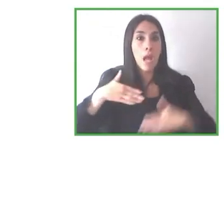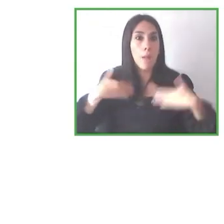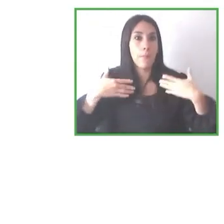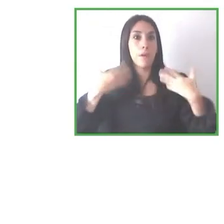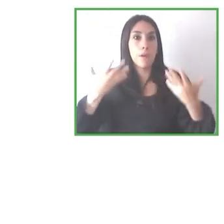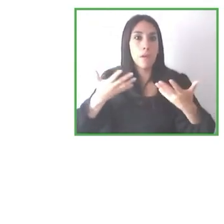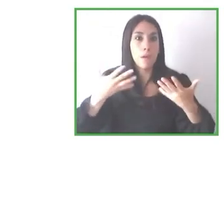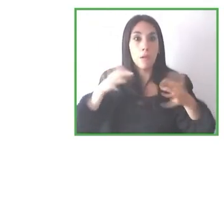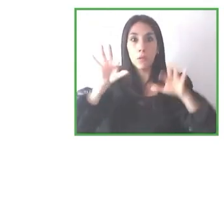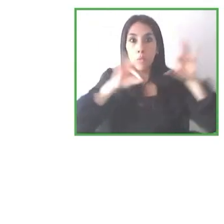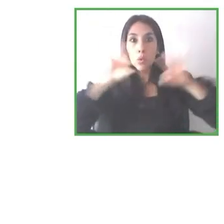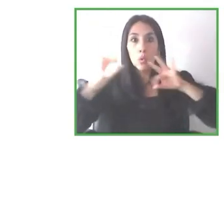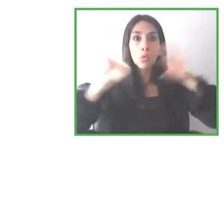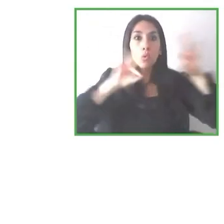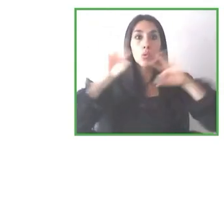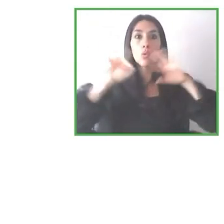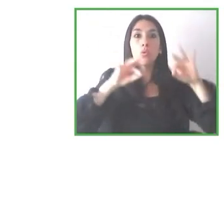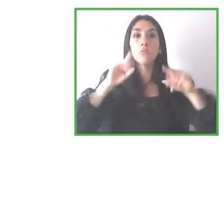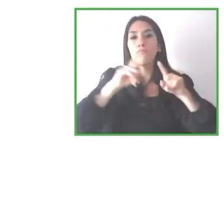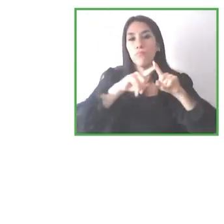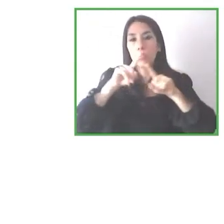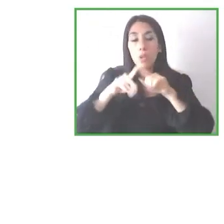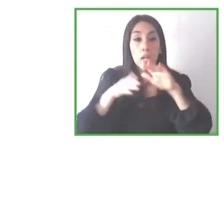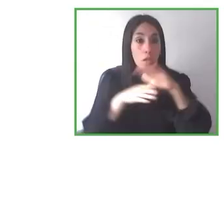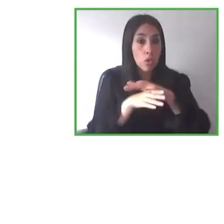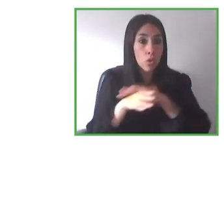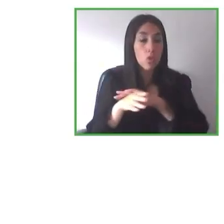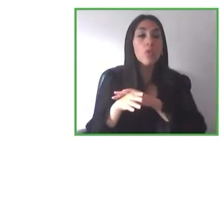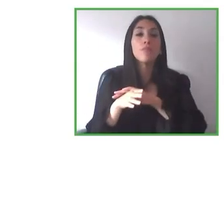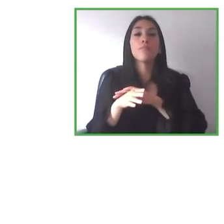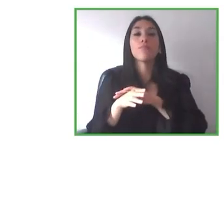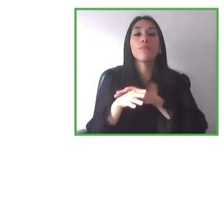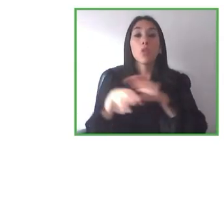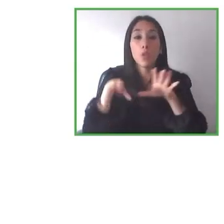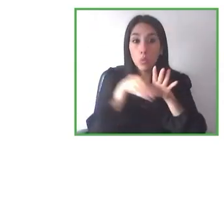to really include accessibility in our in our projects at Wheel the World.